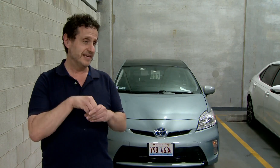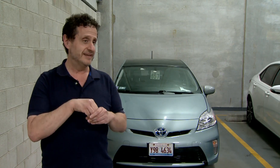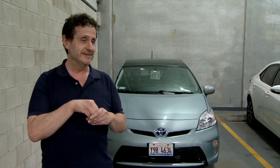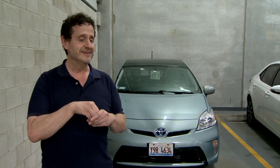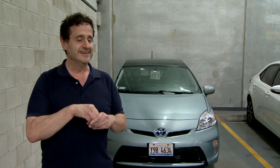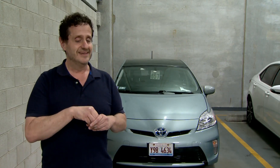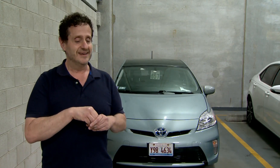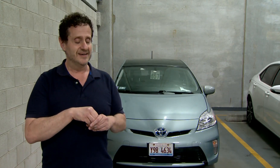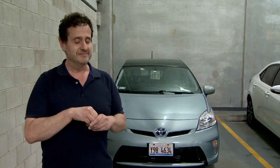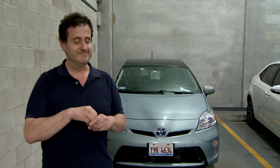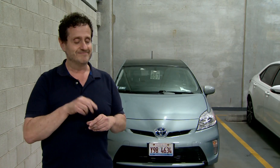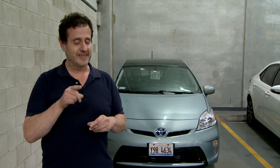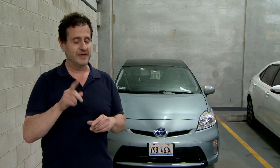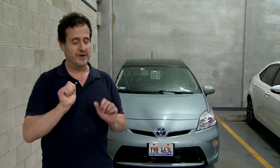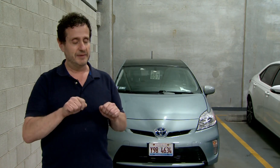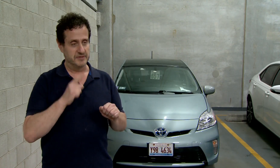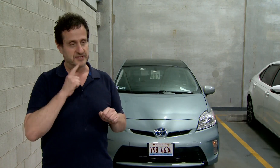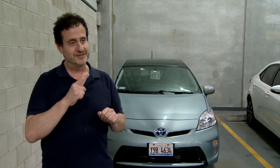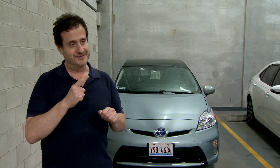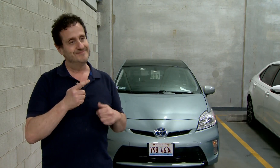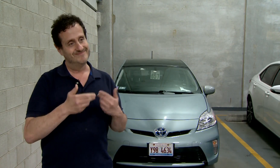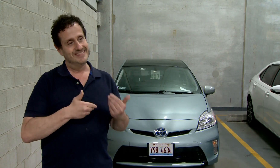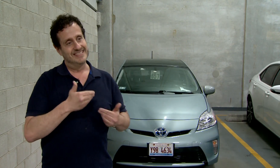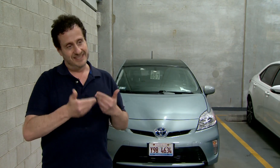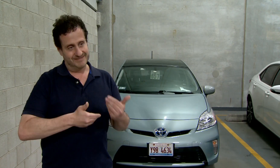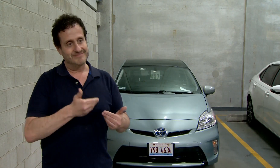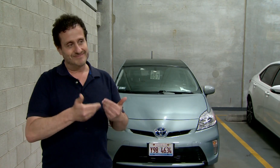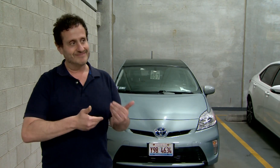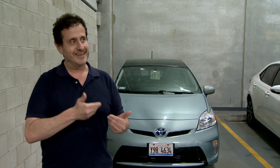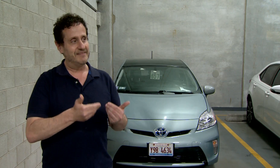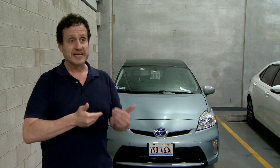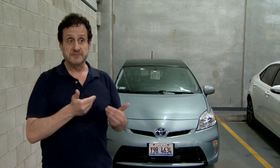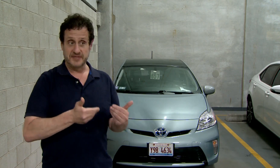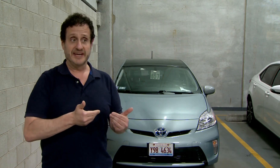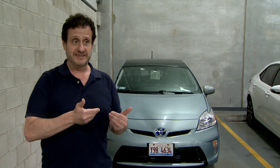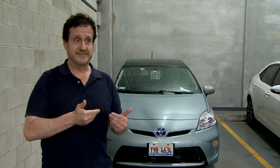HAVING SEEN THE STORY AND UNDERSTANDING BE. SPECIAL